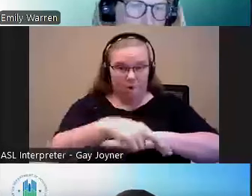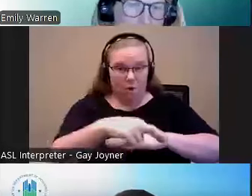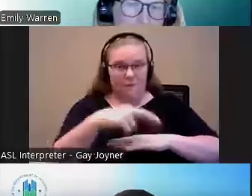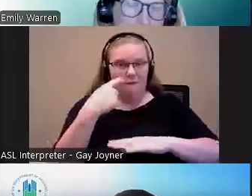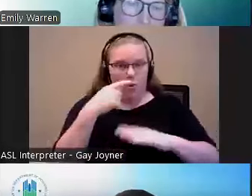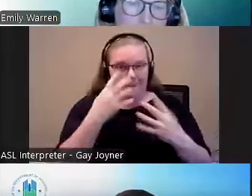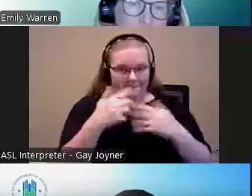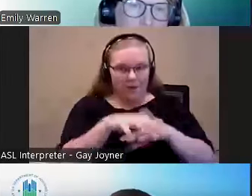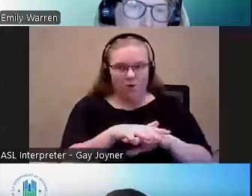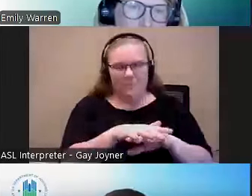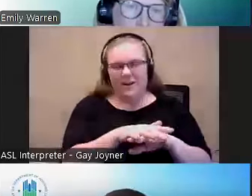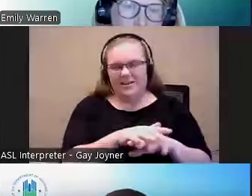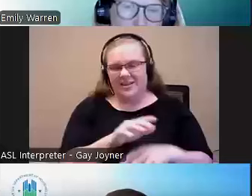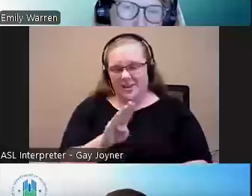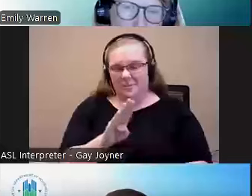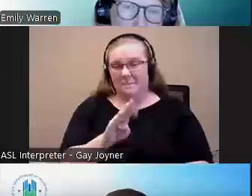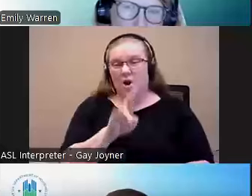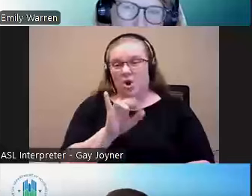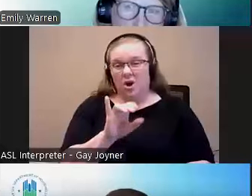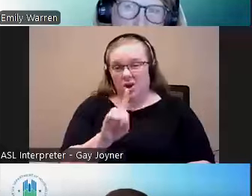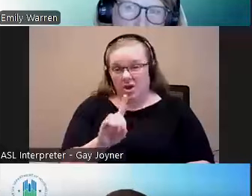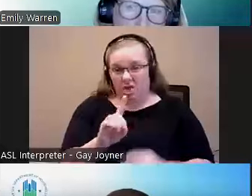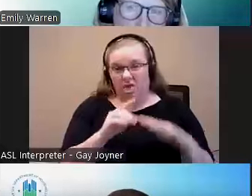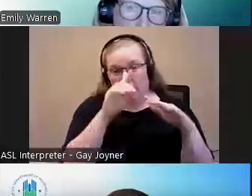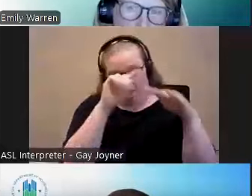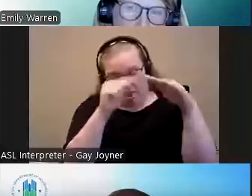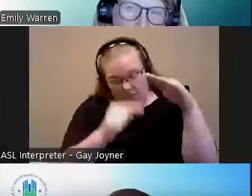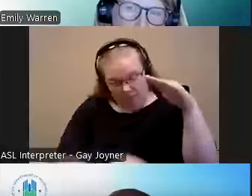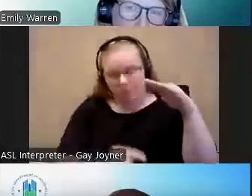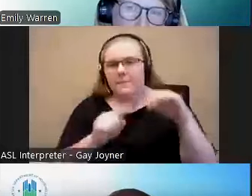it is a little bit like a needle in the haystack problem, PHA will be able to better manage